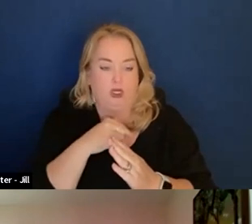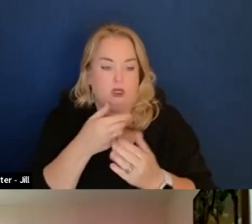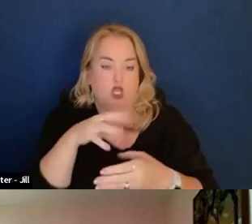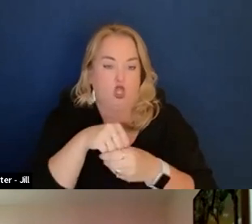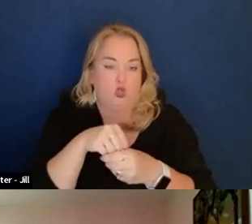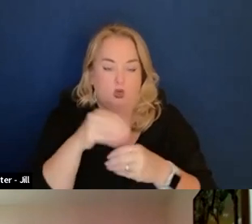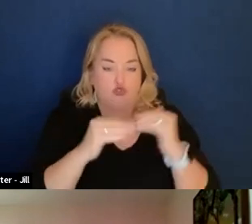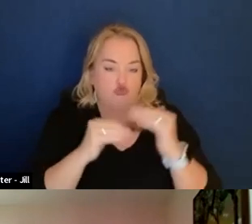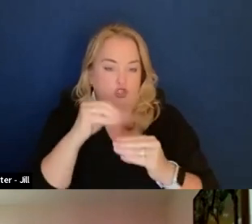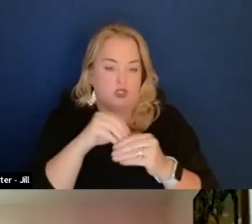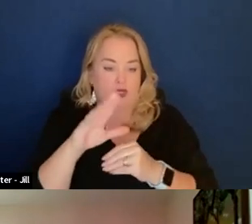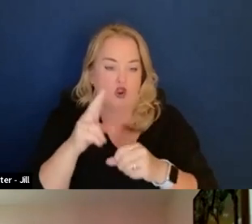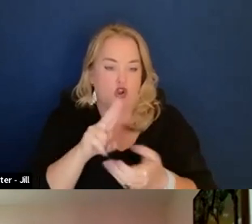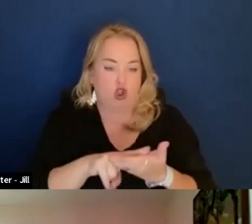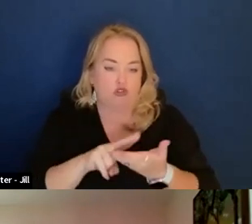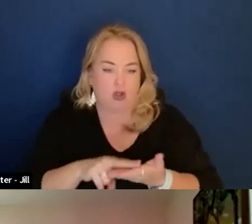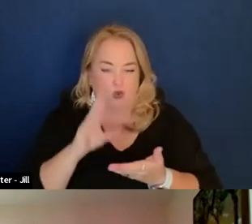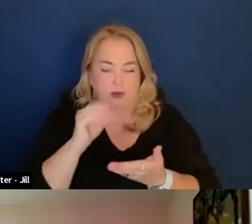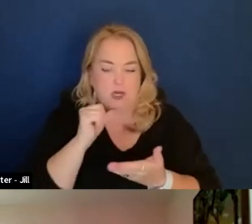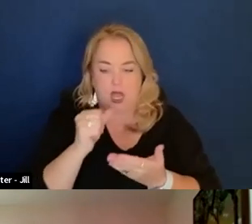It wouldn't be a very easy contract to understand.